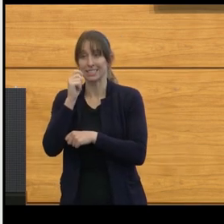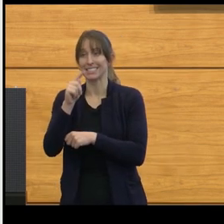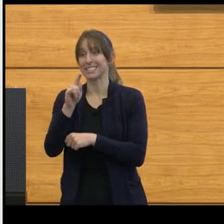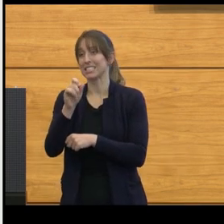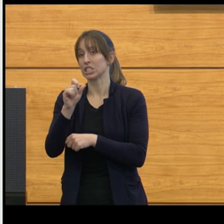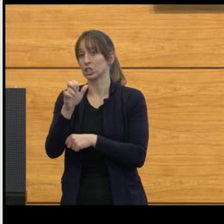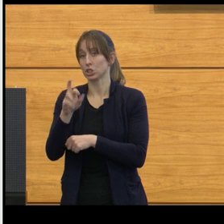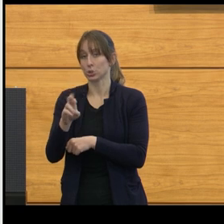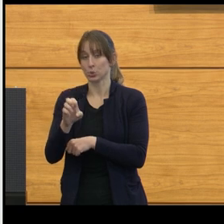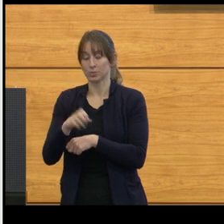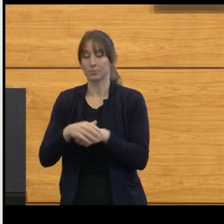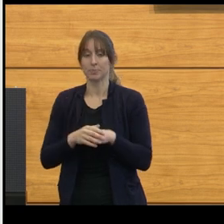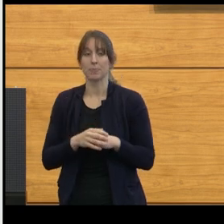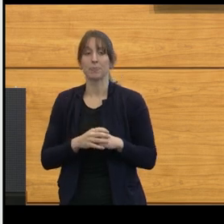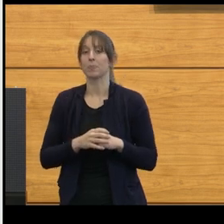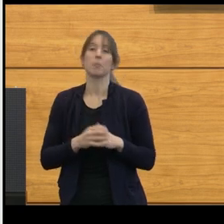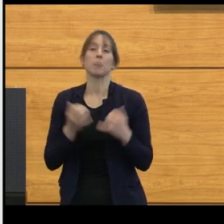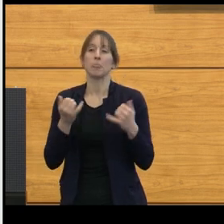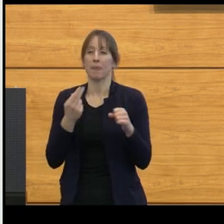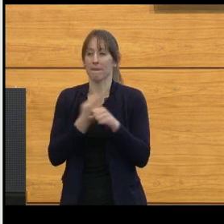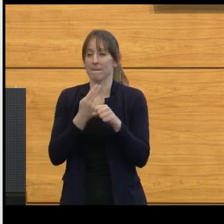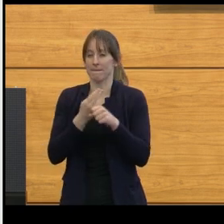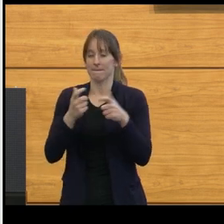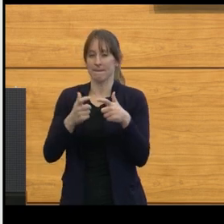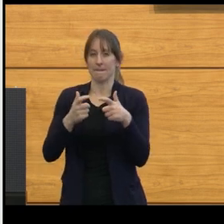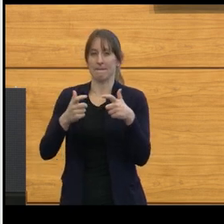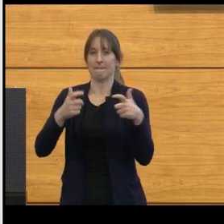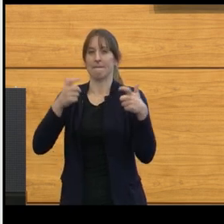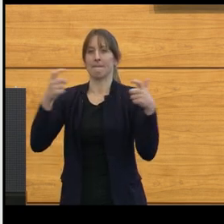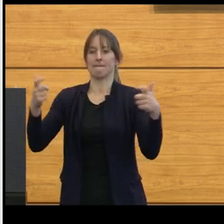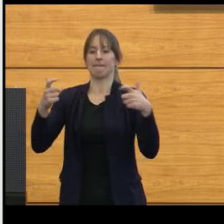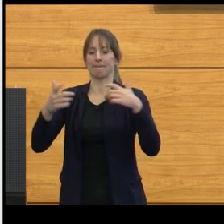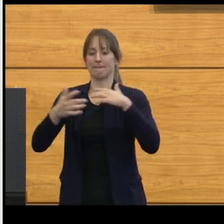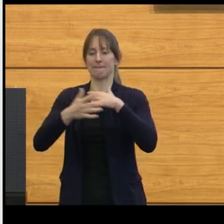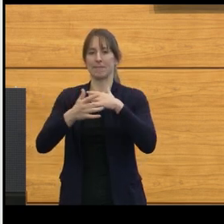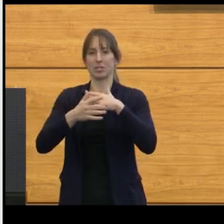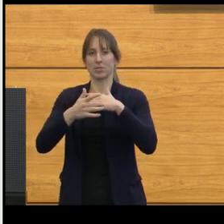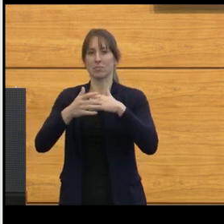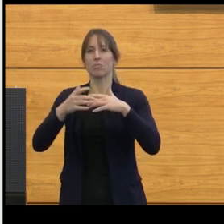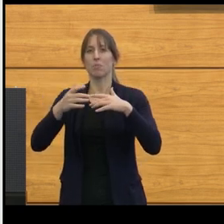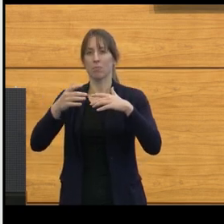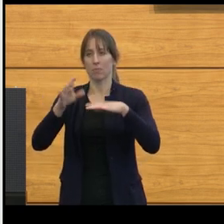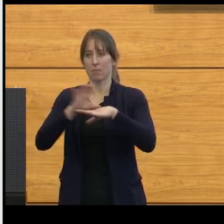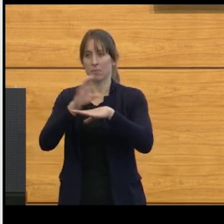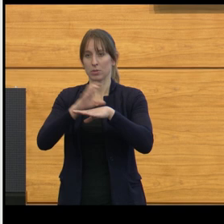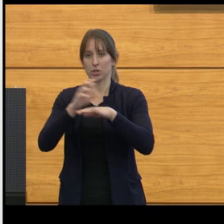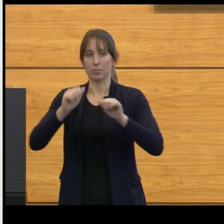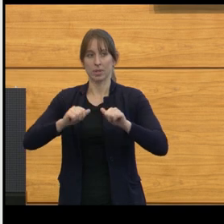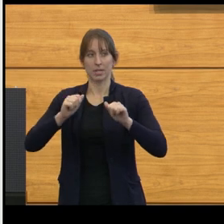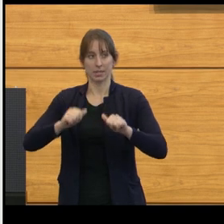We now were using the enormous computing ability to be able to bring to bear all of the various